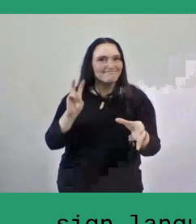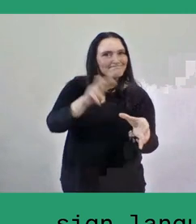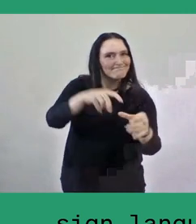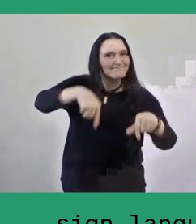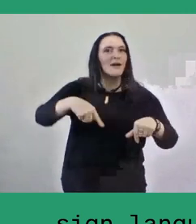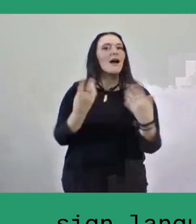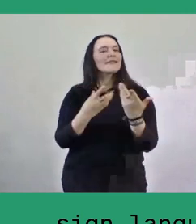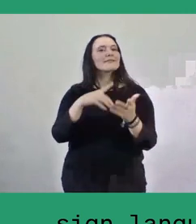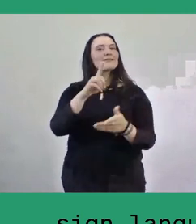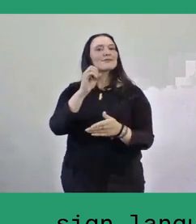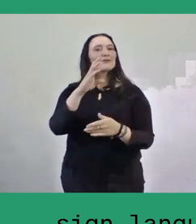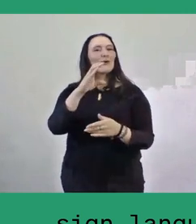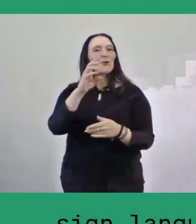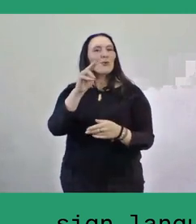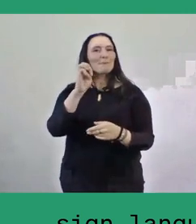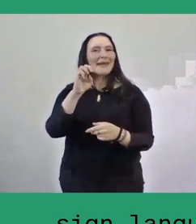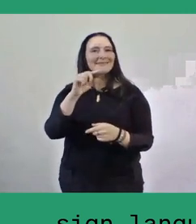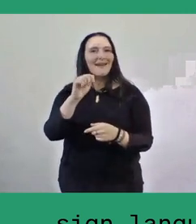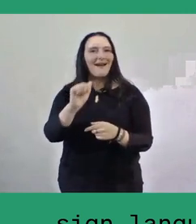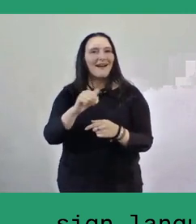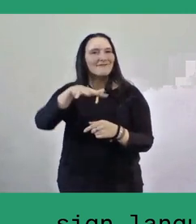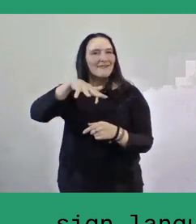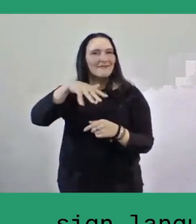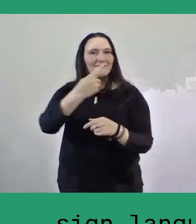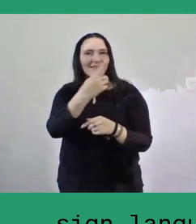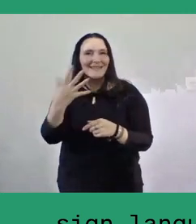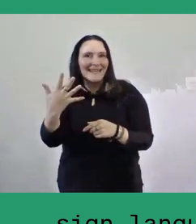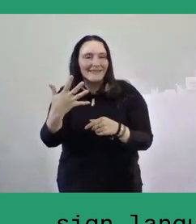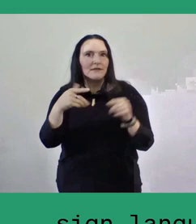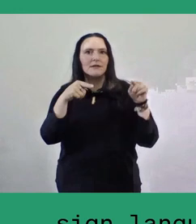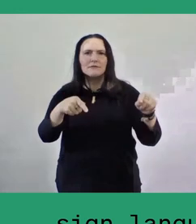the first episode of a series of conversations titled lumbung calling.